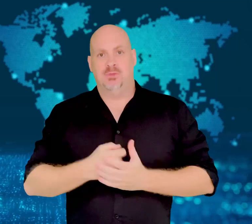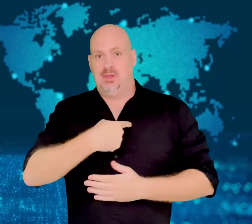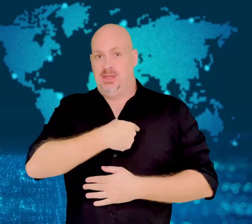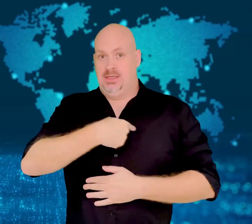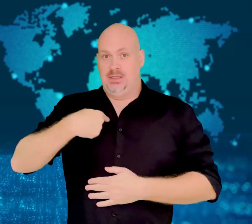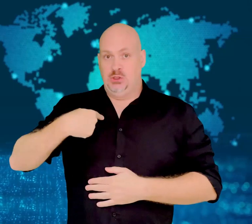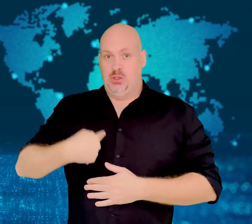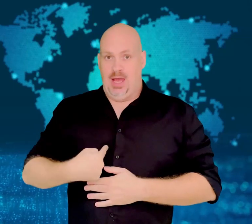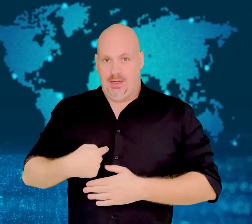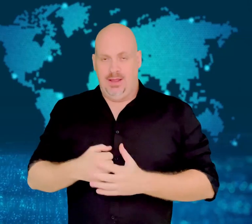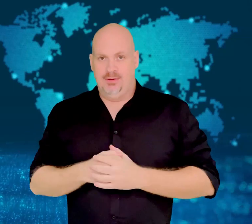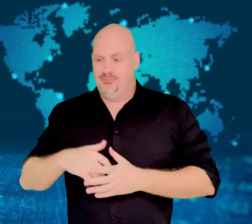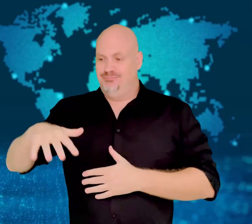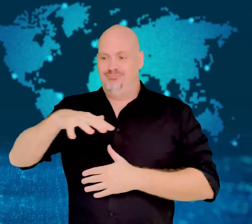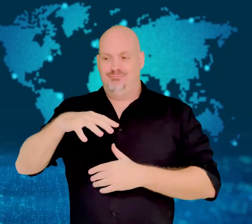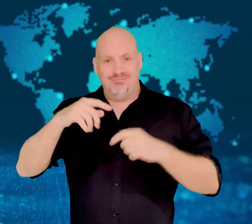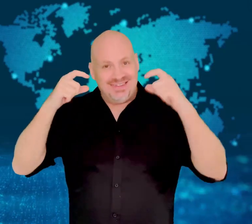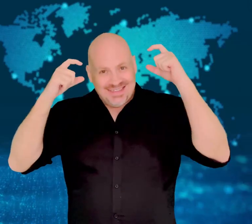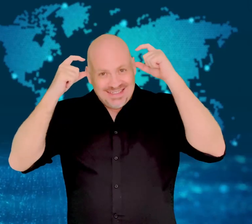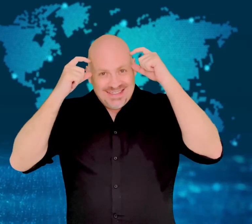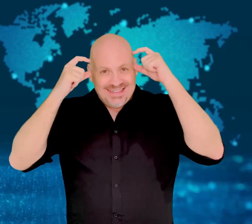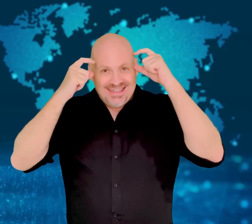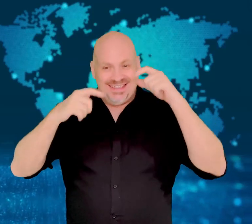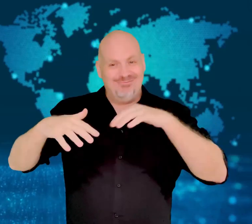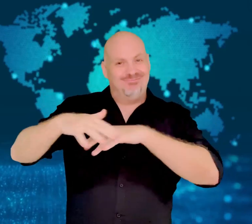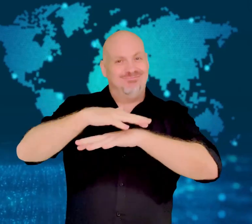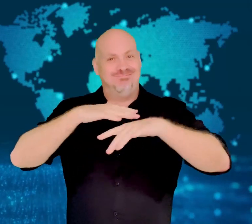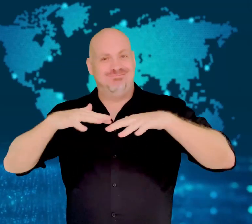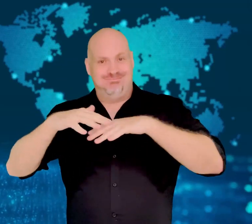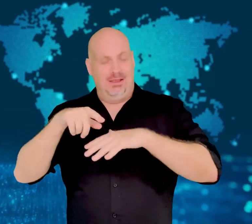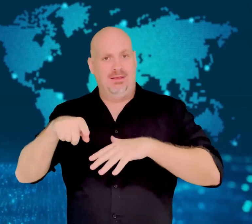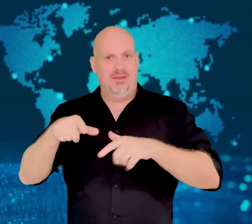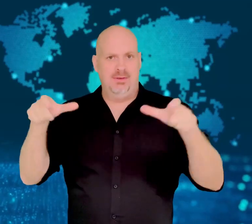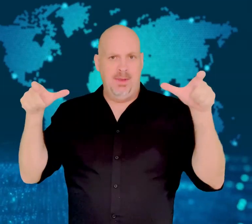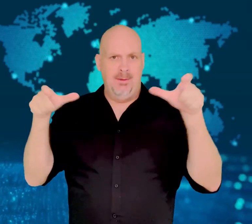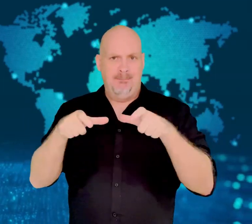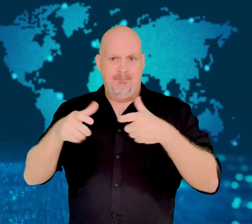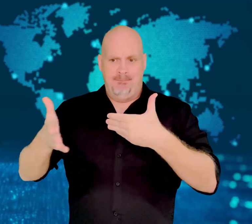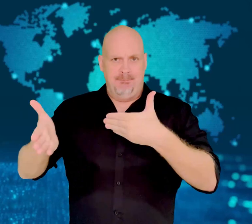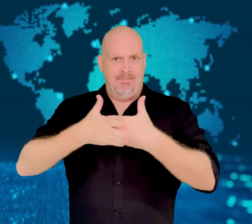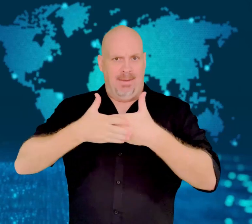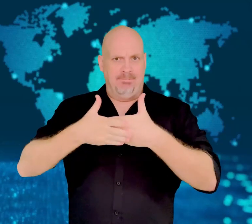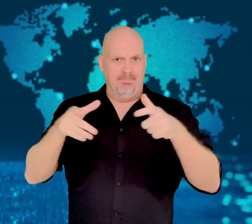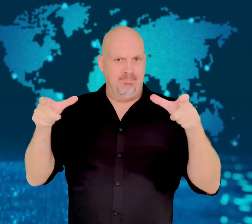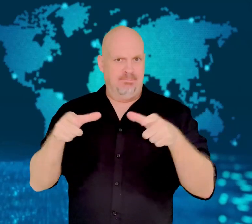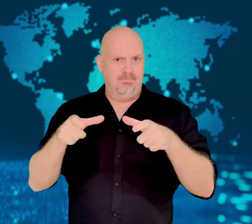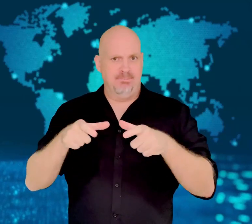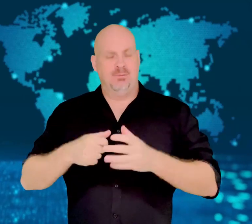Disney lockdown